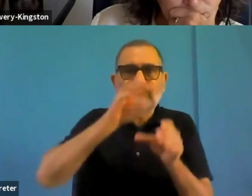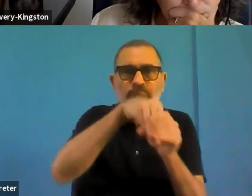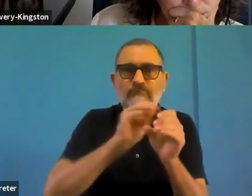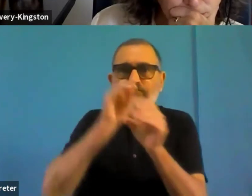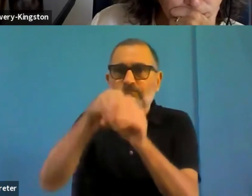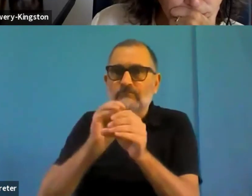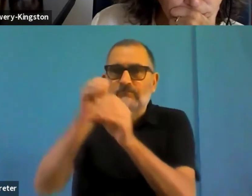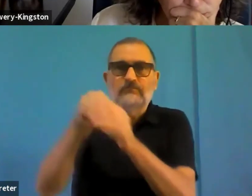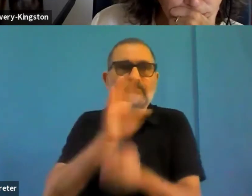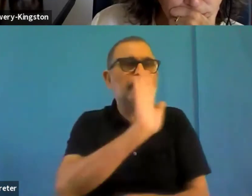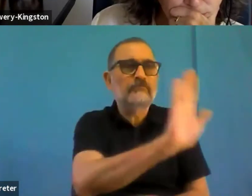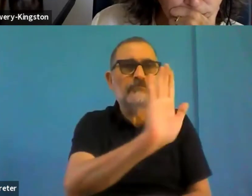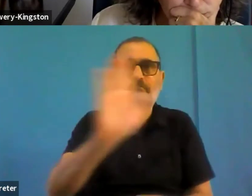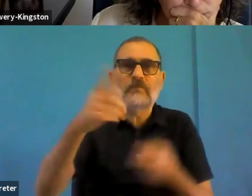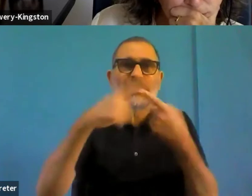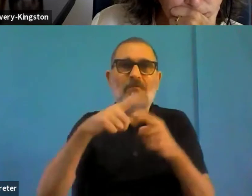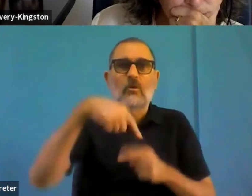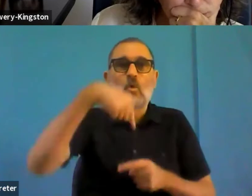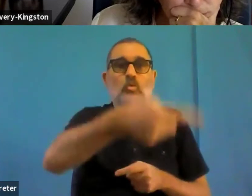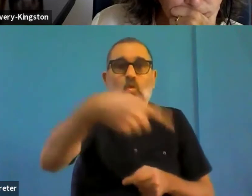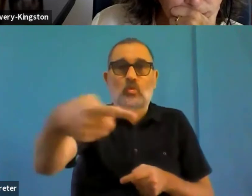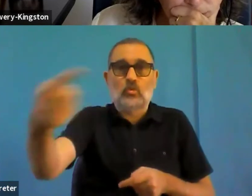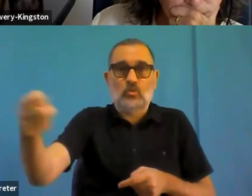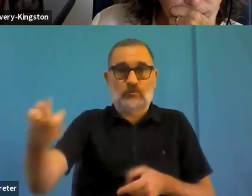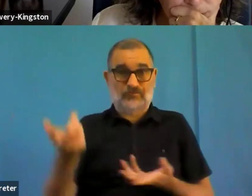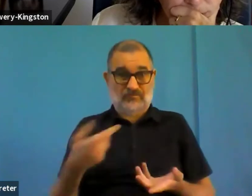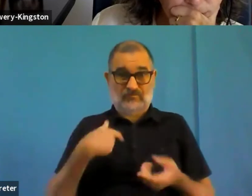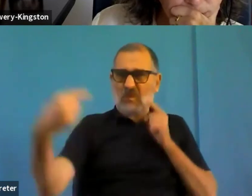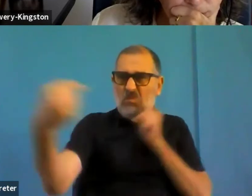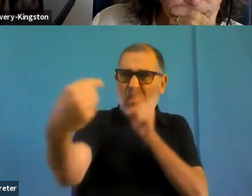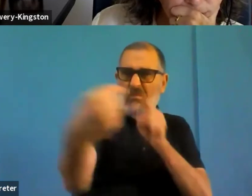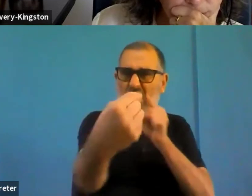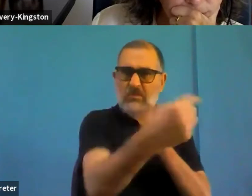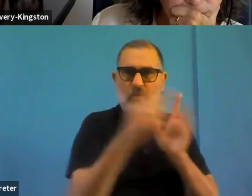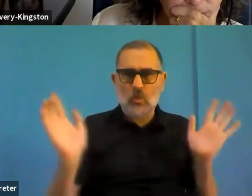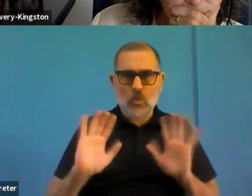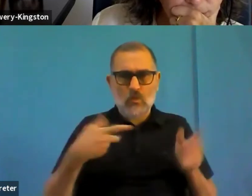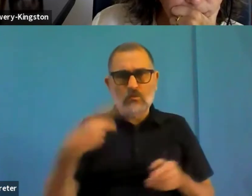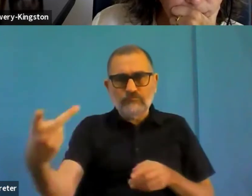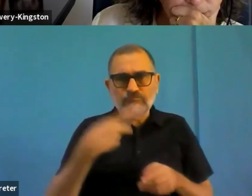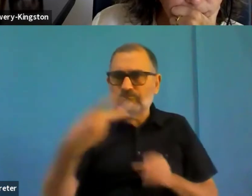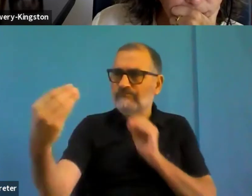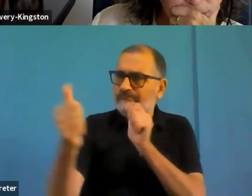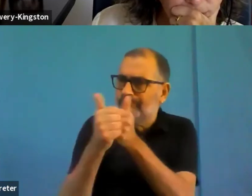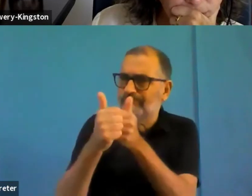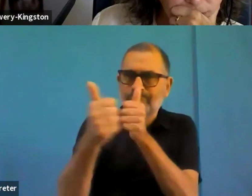Again, as a user, I noticed that from time to time that things in apps and web page that